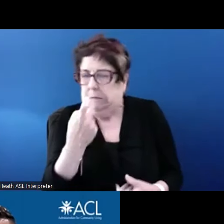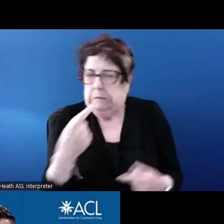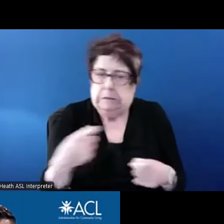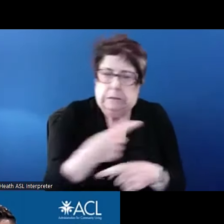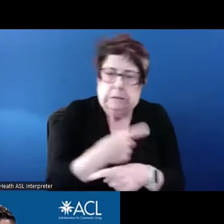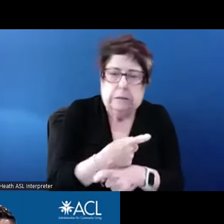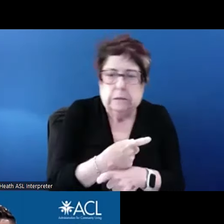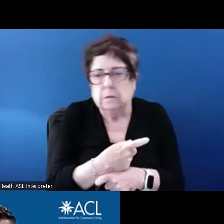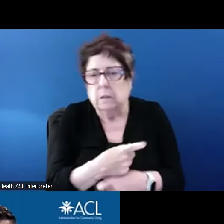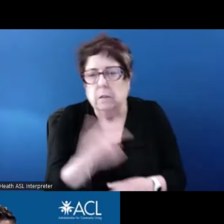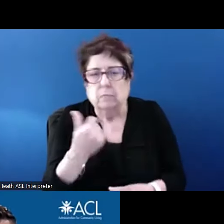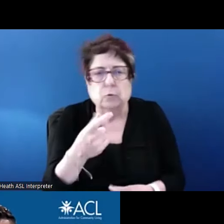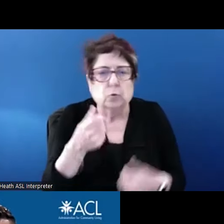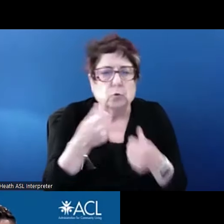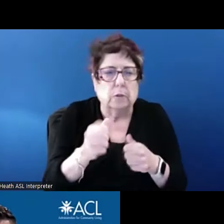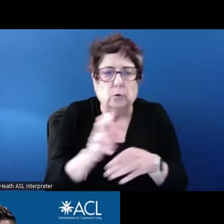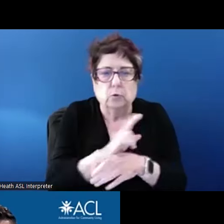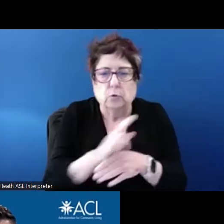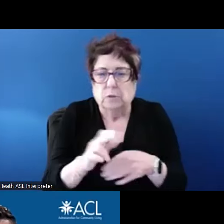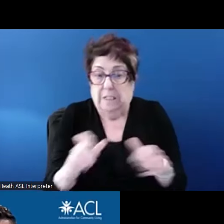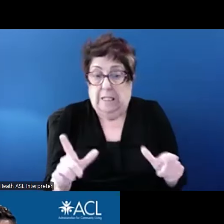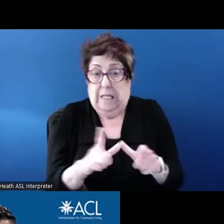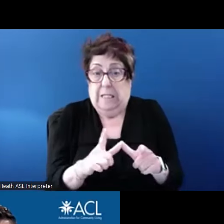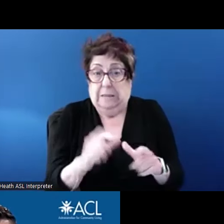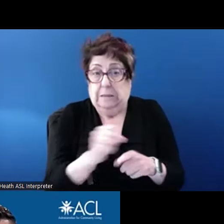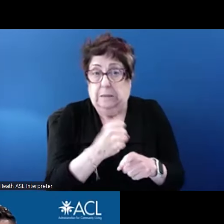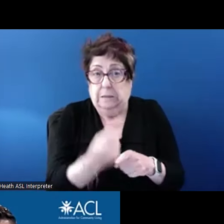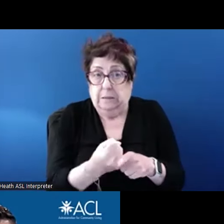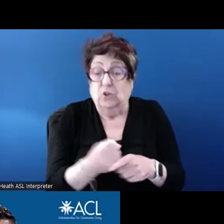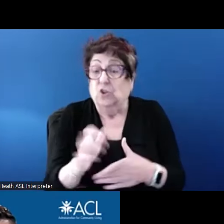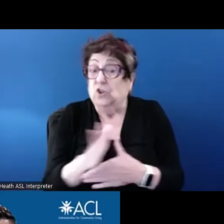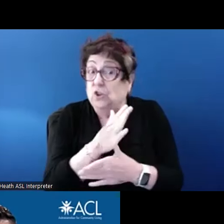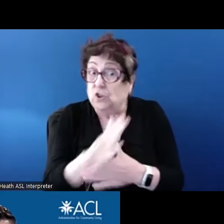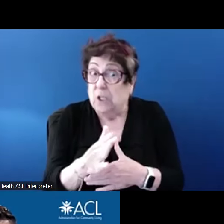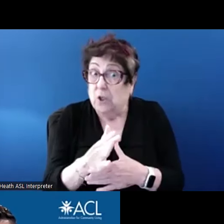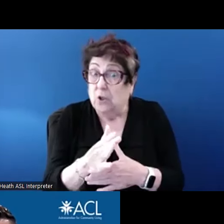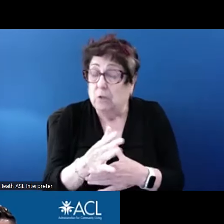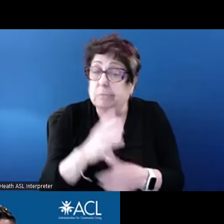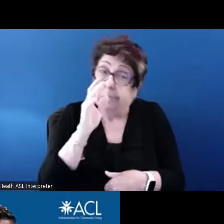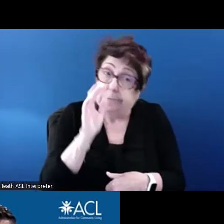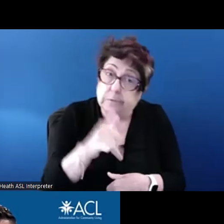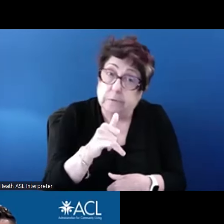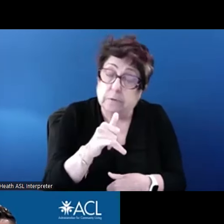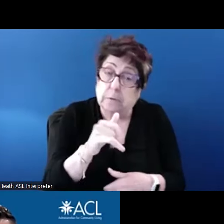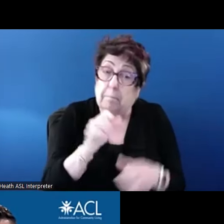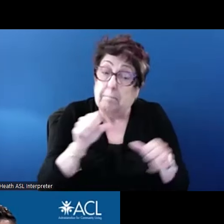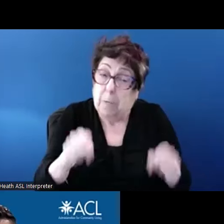shared housing is also possible with vouchers but also requires some flexibilities because